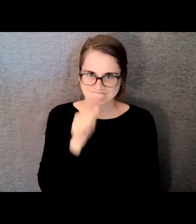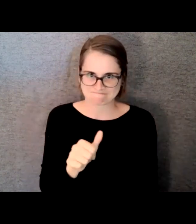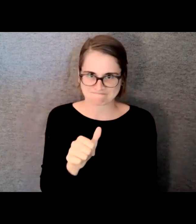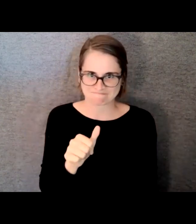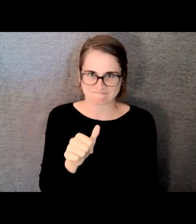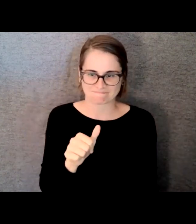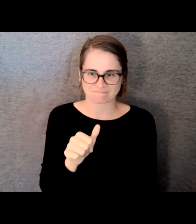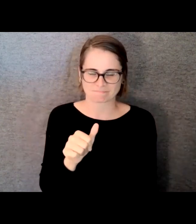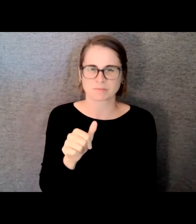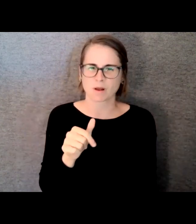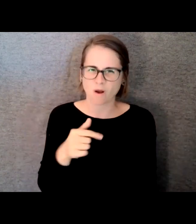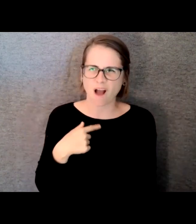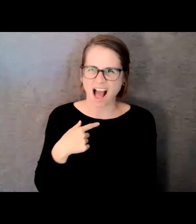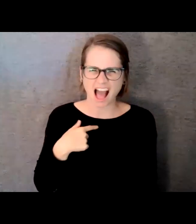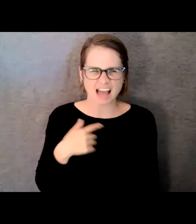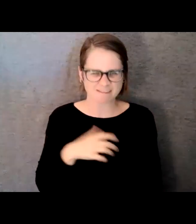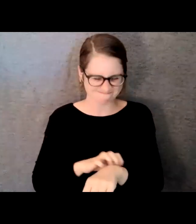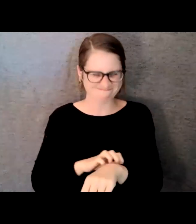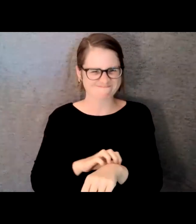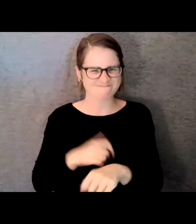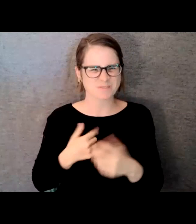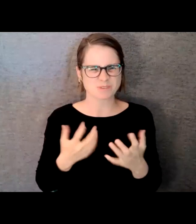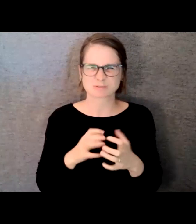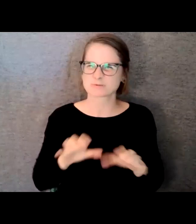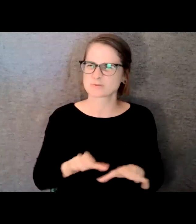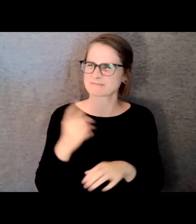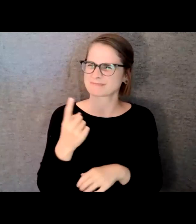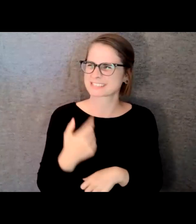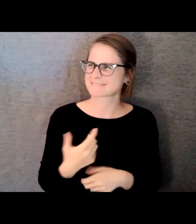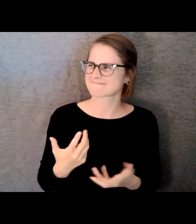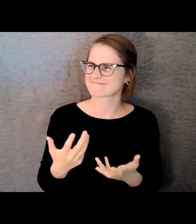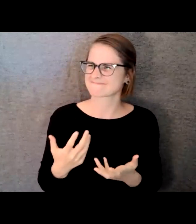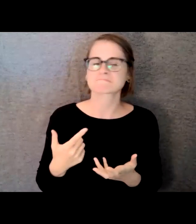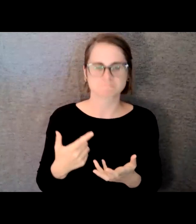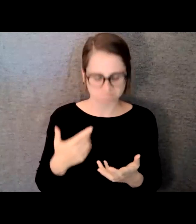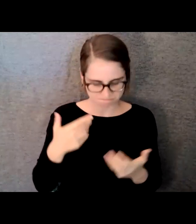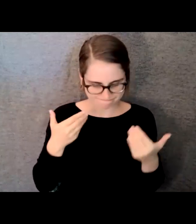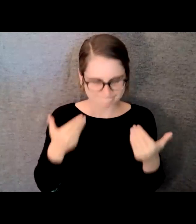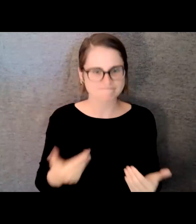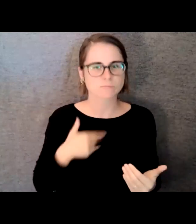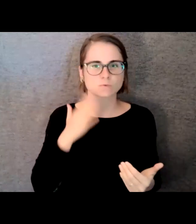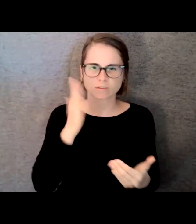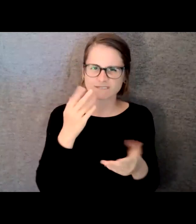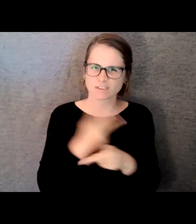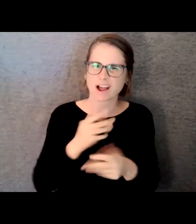out how to write a song. And I spent the next four, five years literally